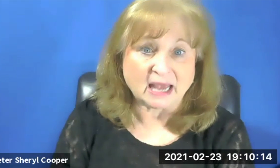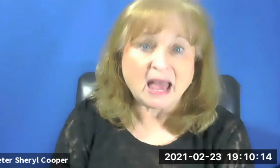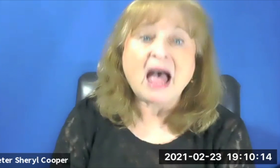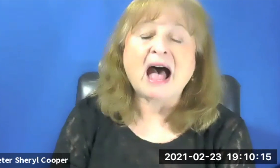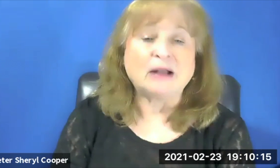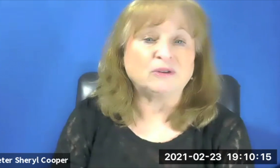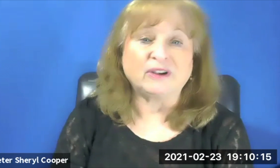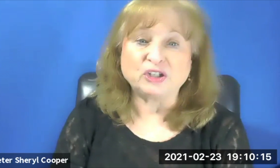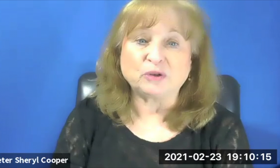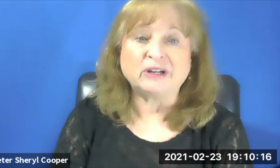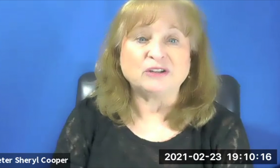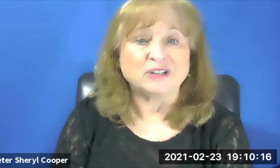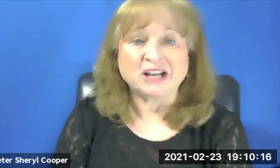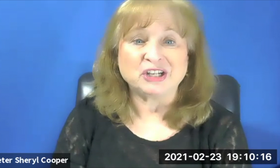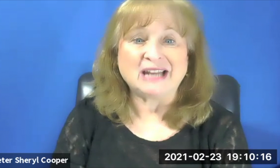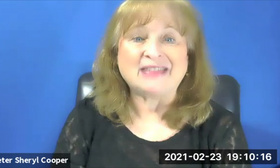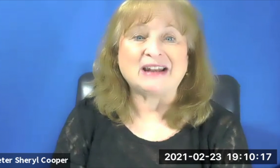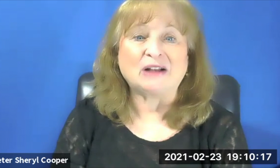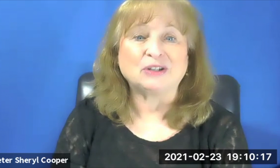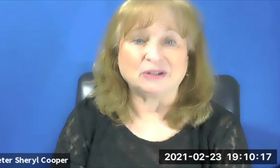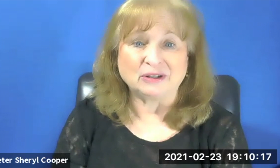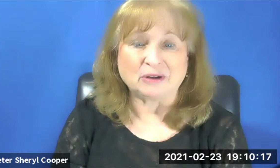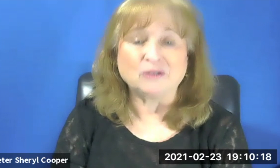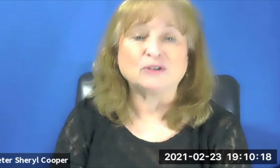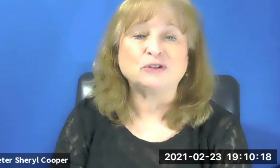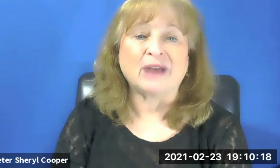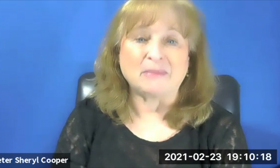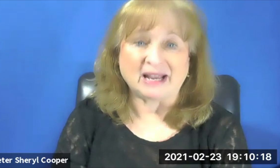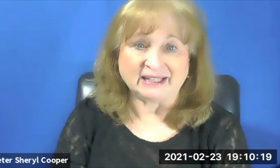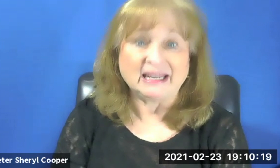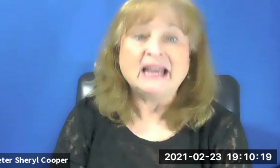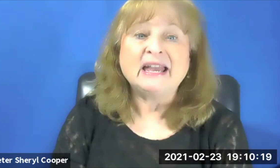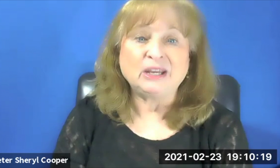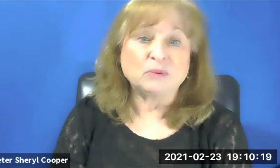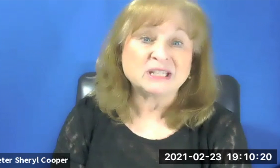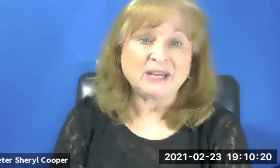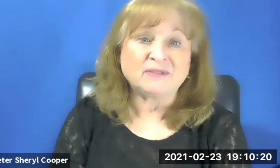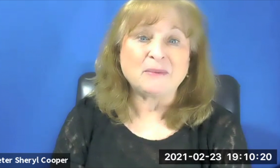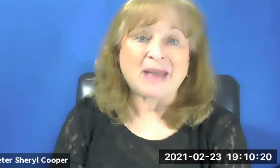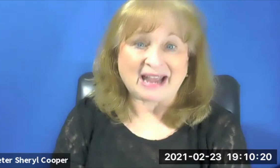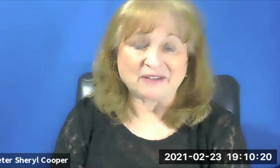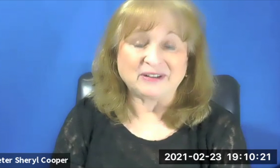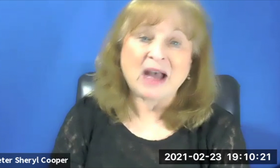I'll do a very short introduction and then I'll turn it over to rabbi Leigh. He will speak for about a half an hour